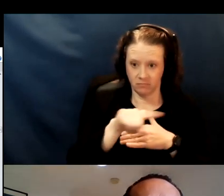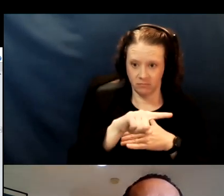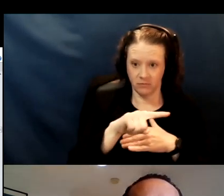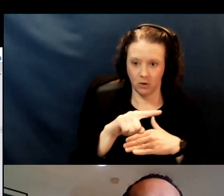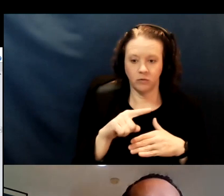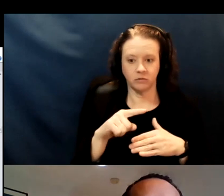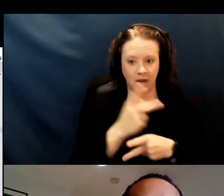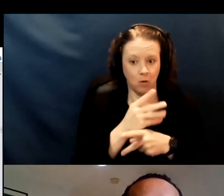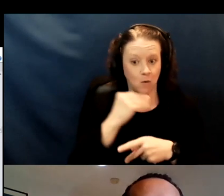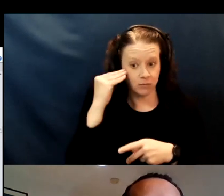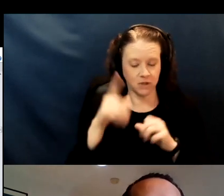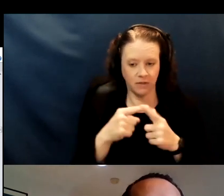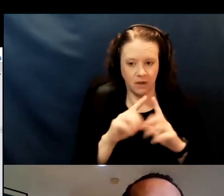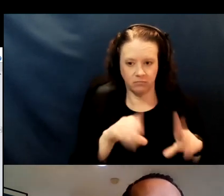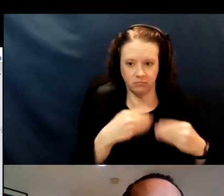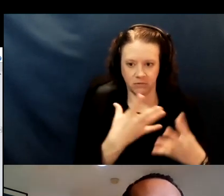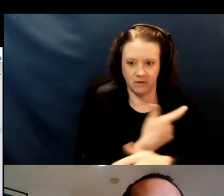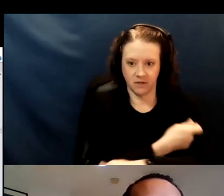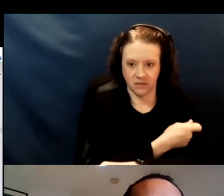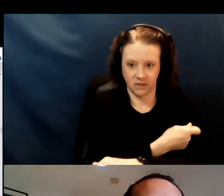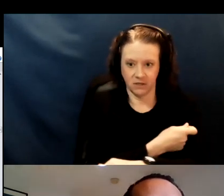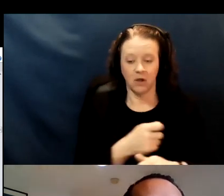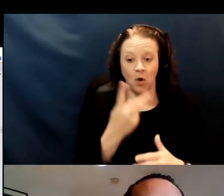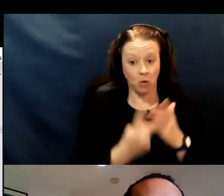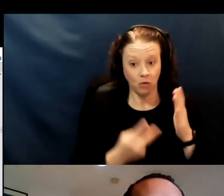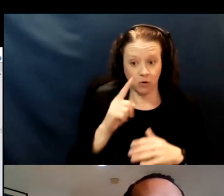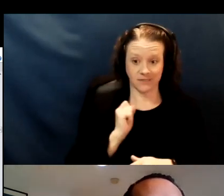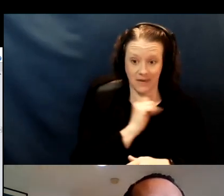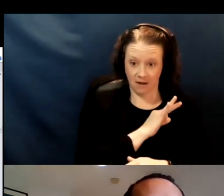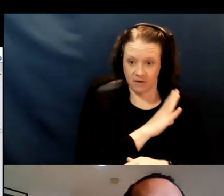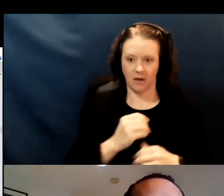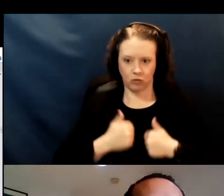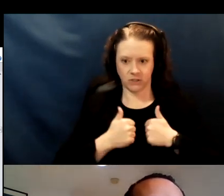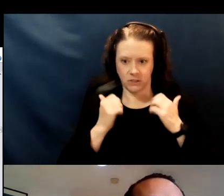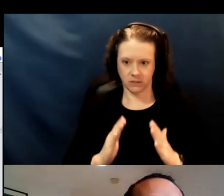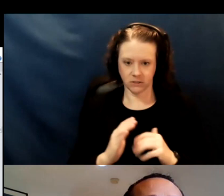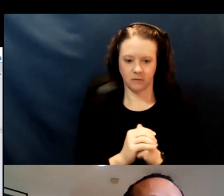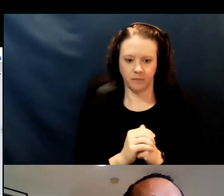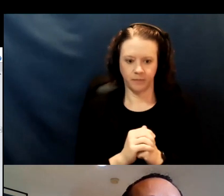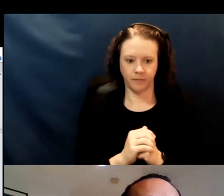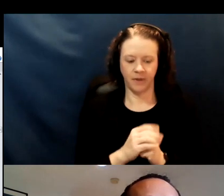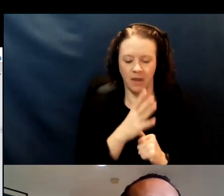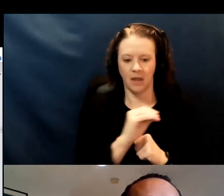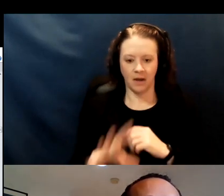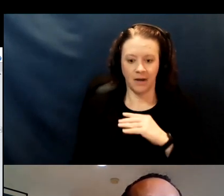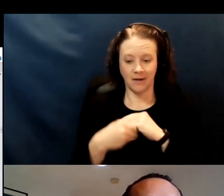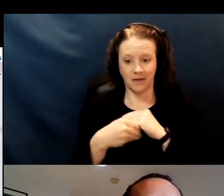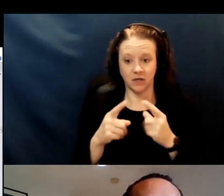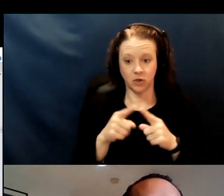Vaccines were provided to both staff and residents. And in addition to the partnerships I mentioned,